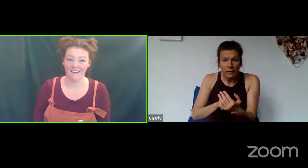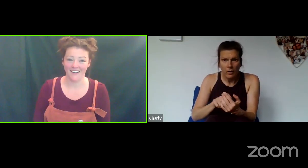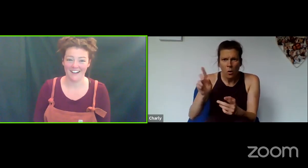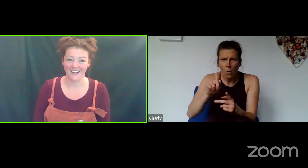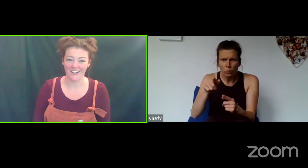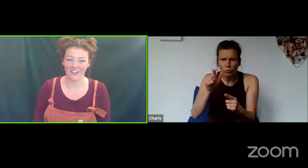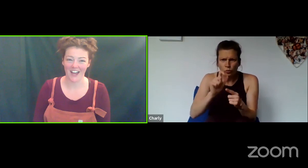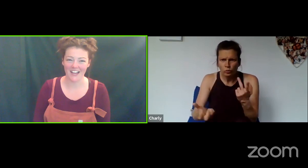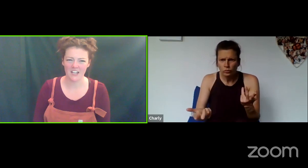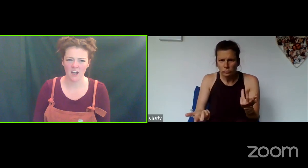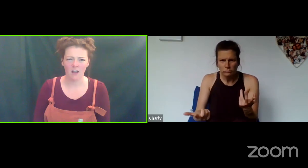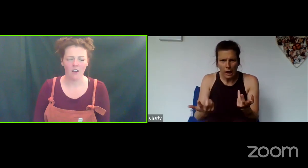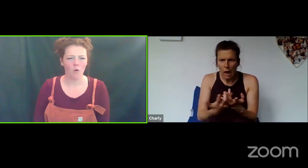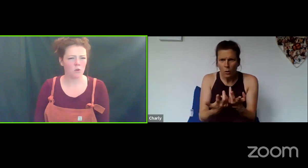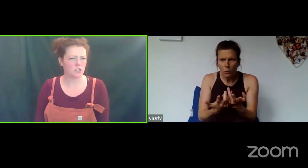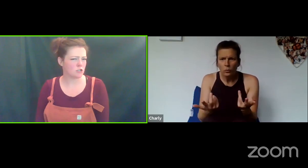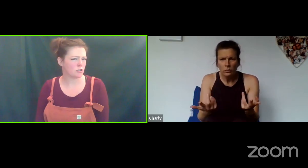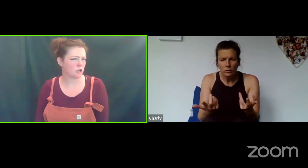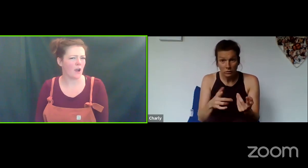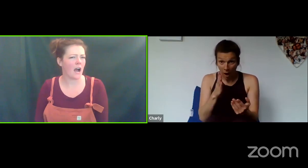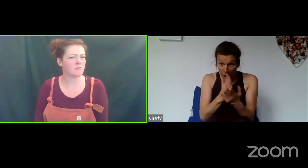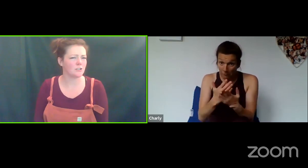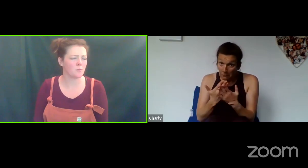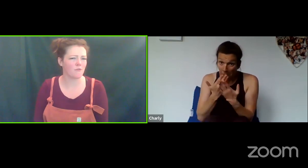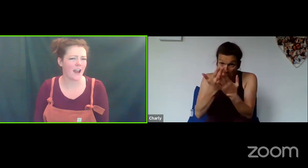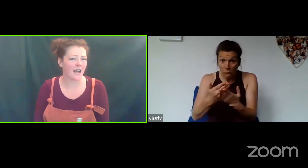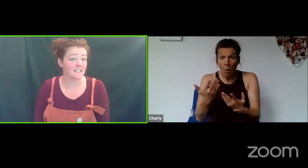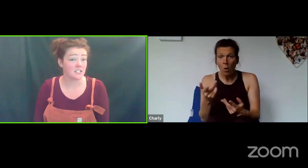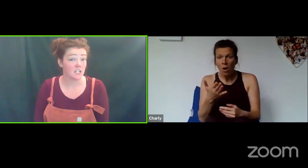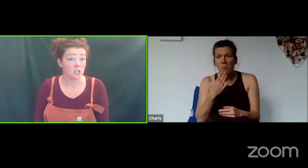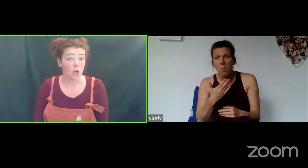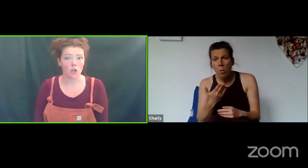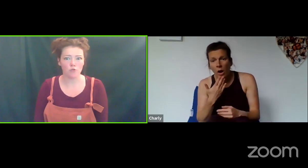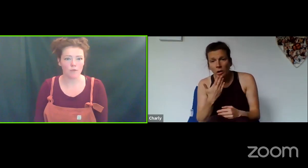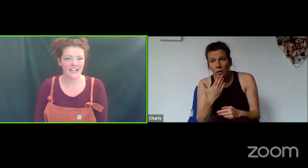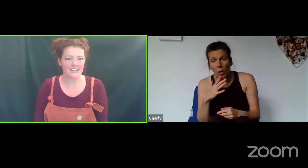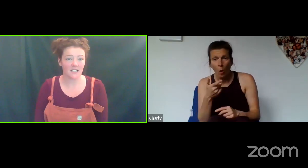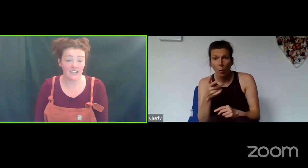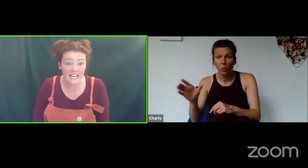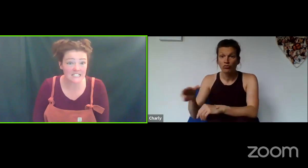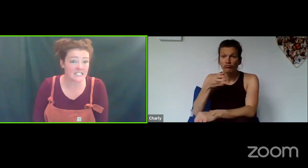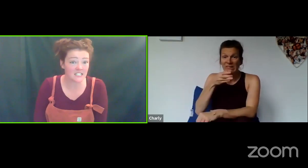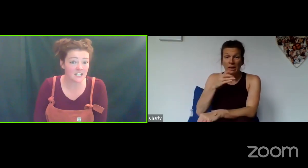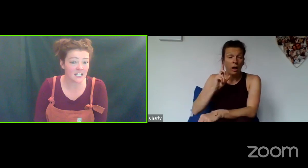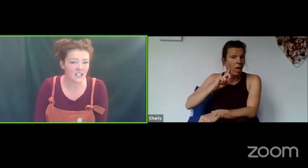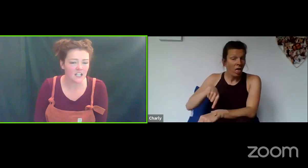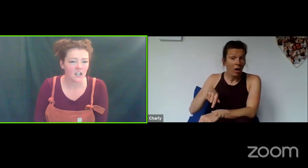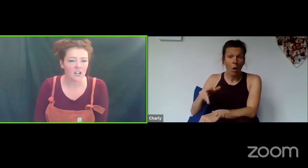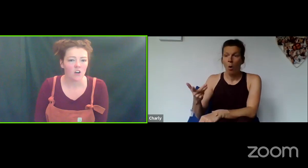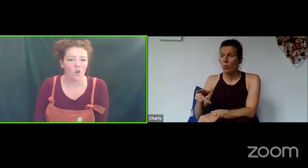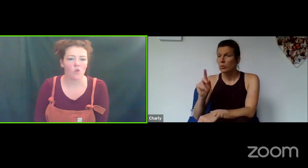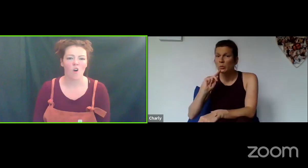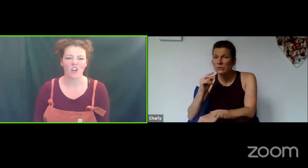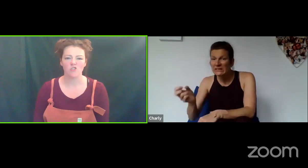OK, what do you, how do you react? Are you really keen to study? Or are you